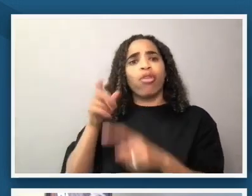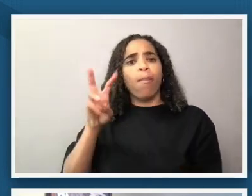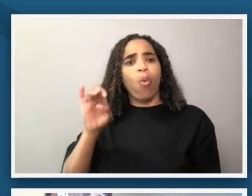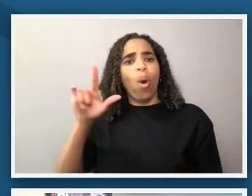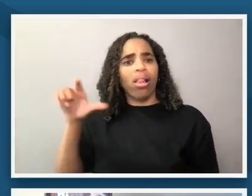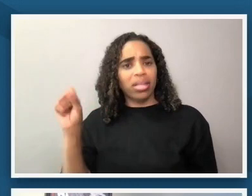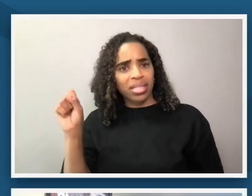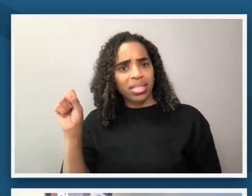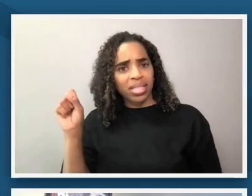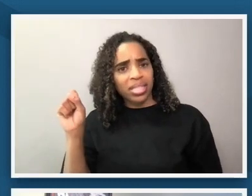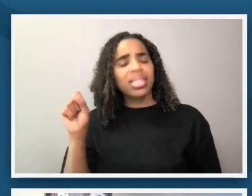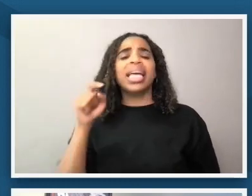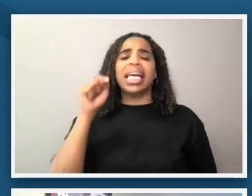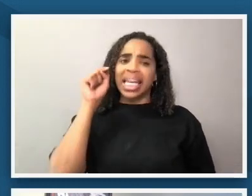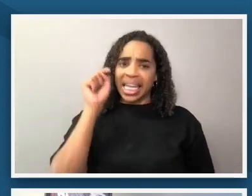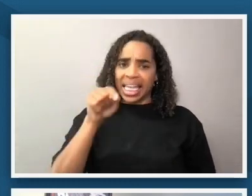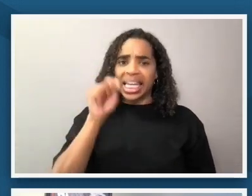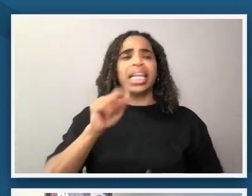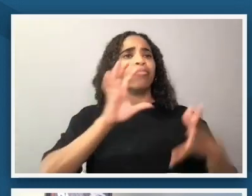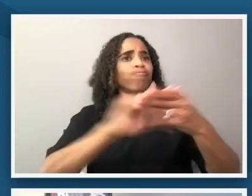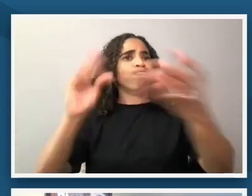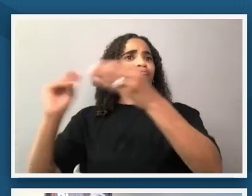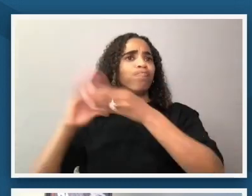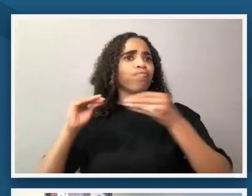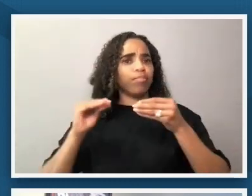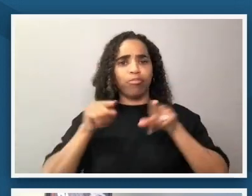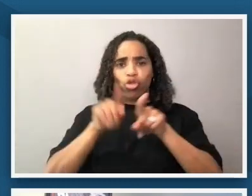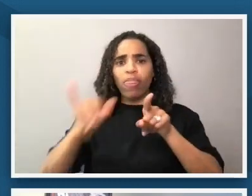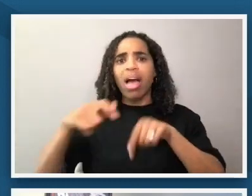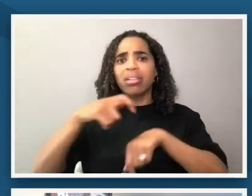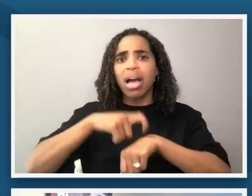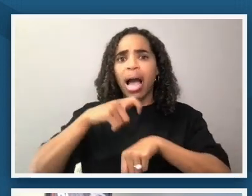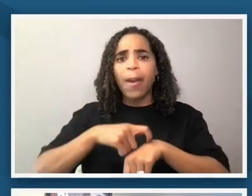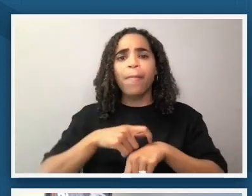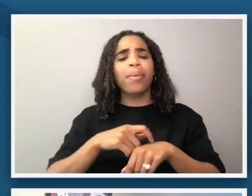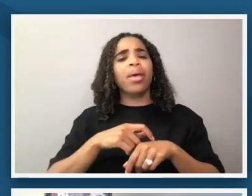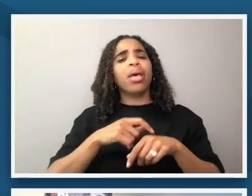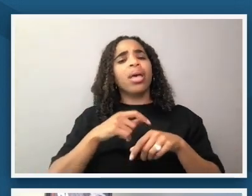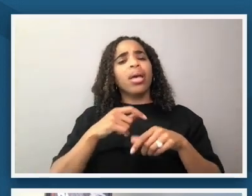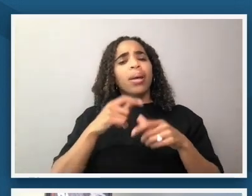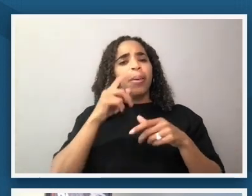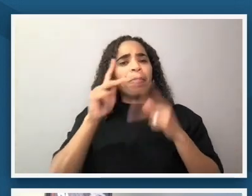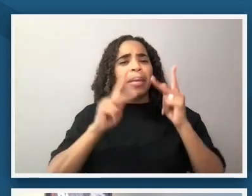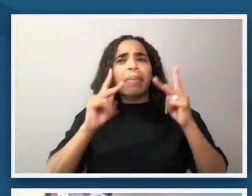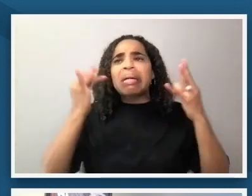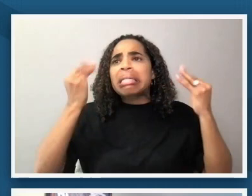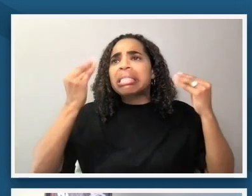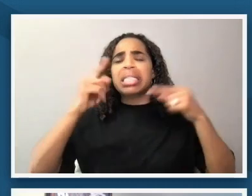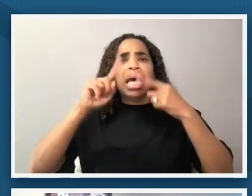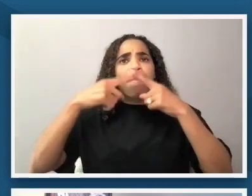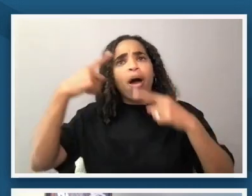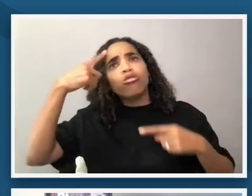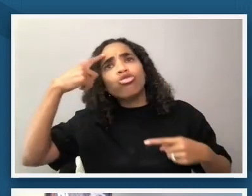post-reconstruction voice of a time period where dreams and